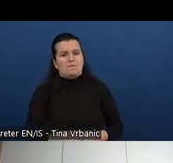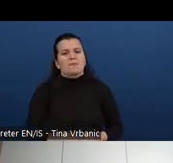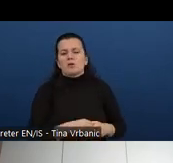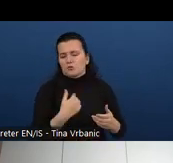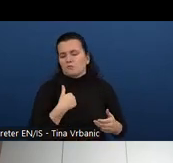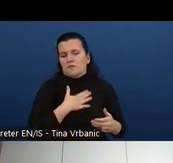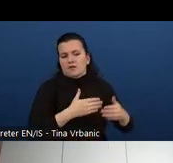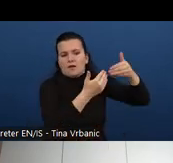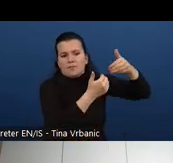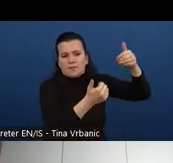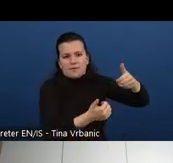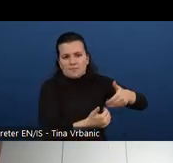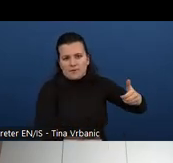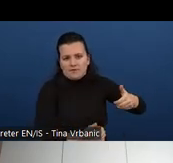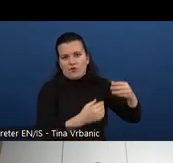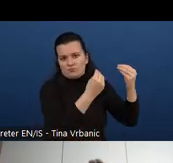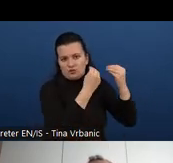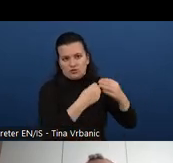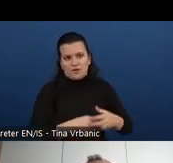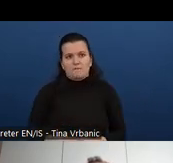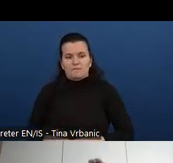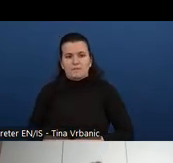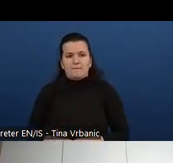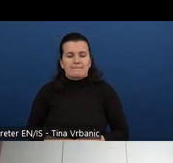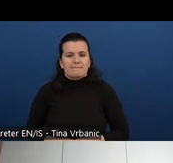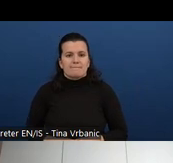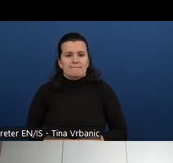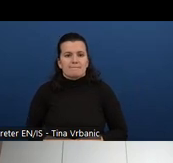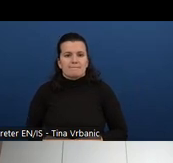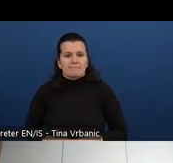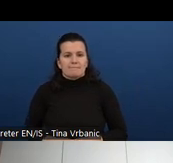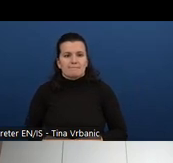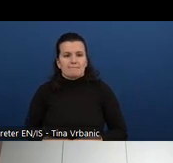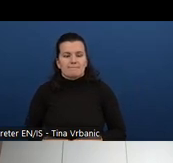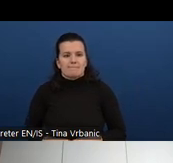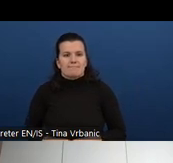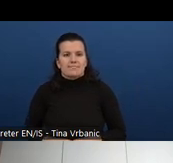Then around the modules, the core materials that we have in there are called the learning outcomes.